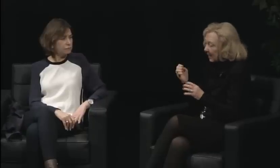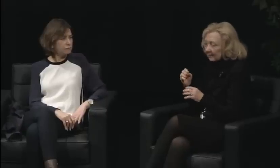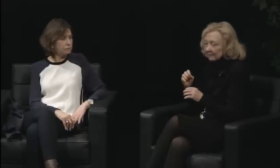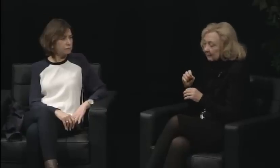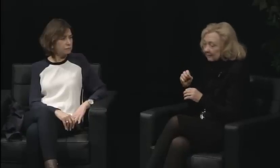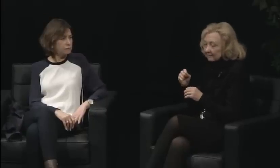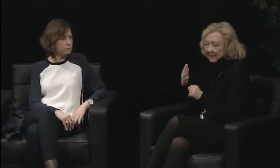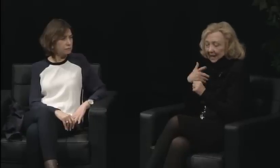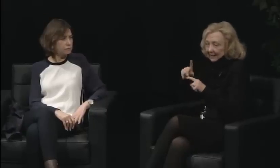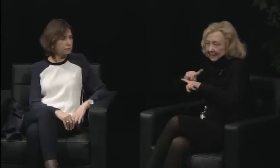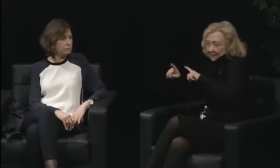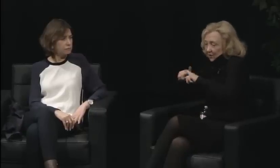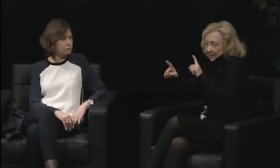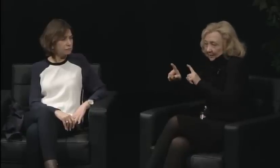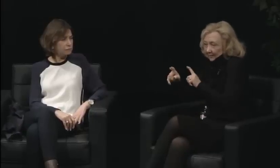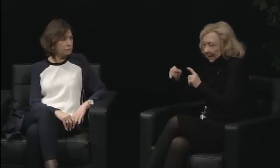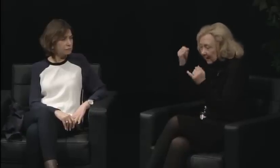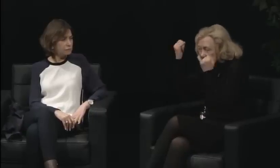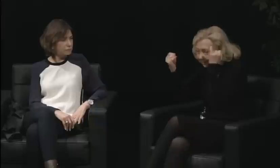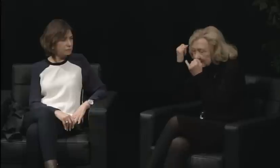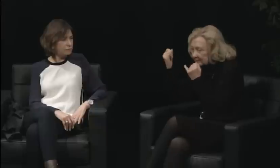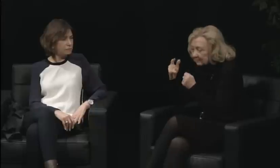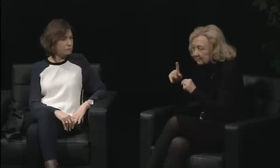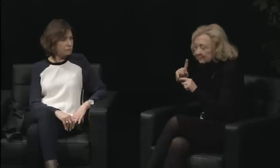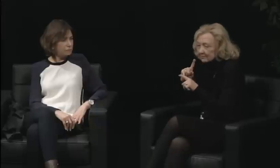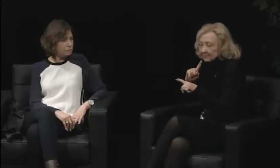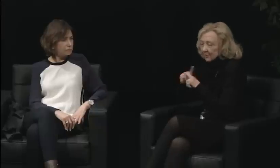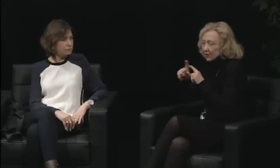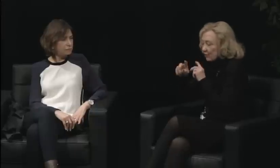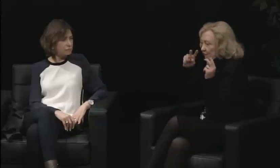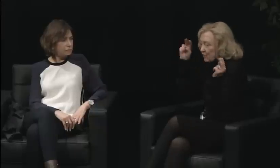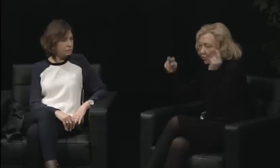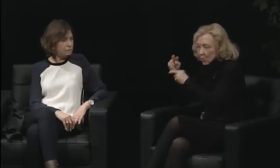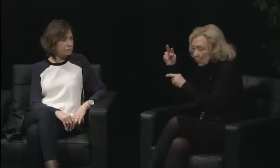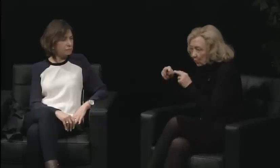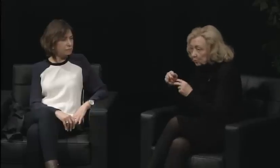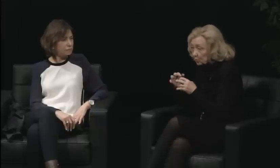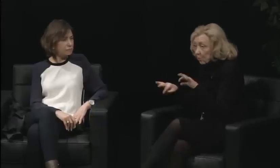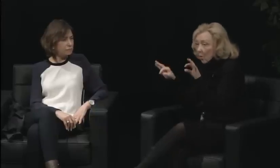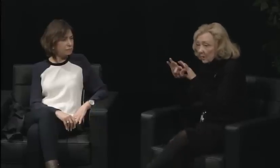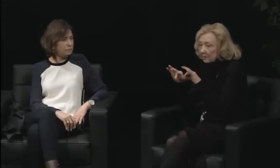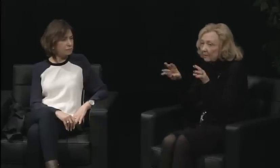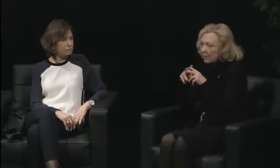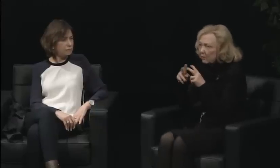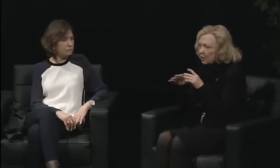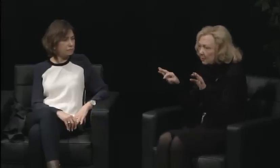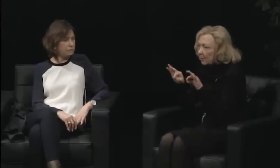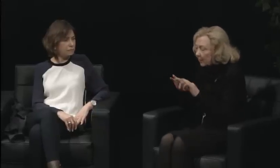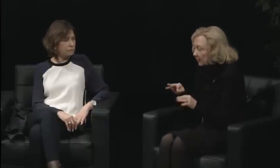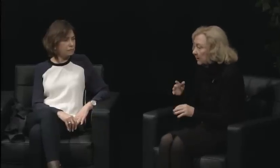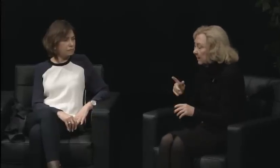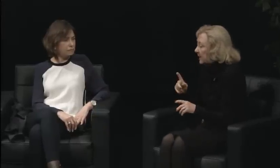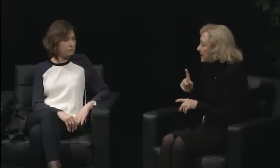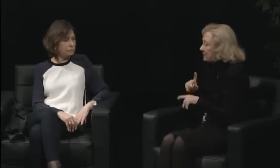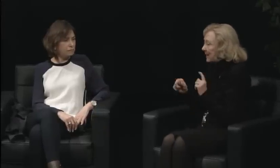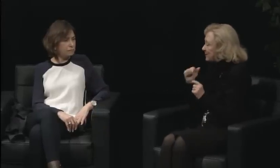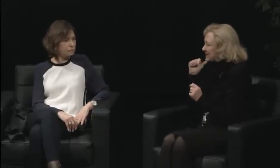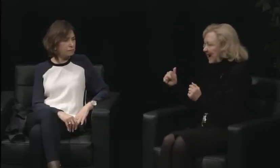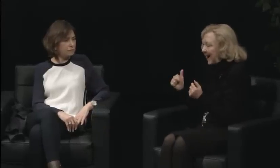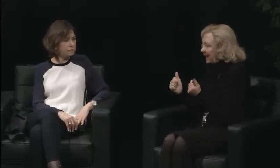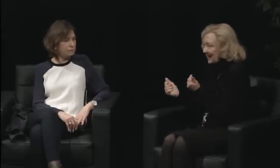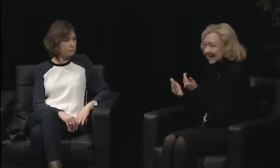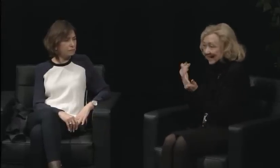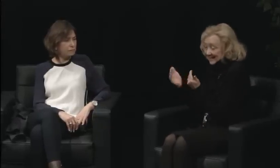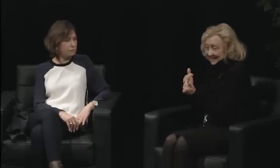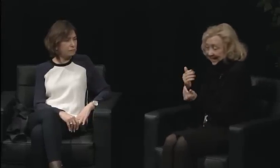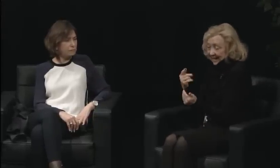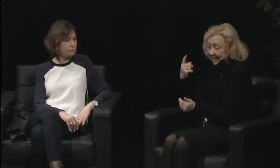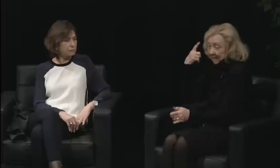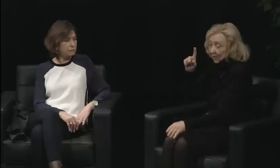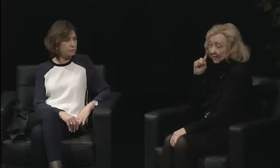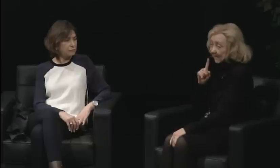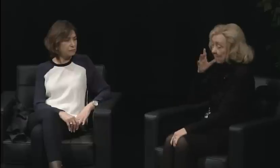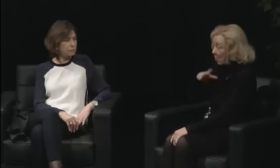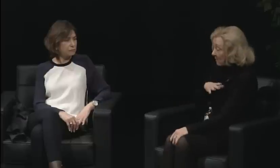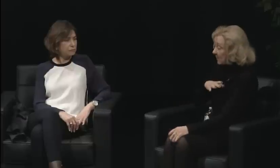About that time were you -- when you were all thinking